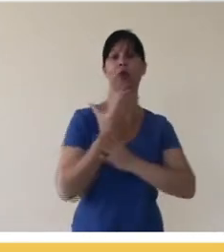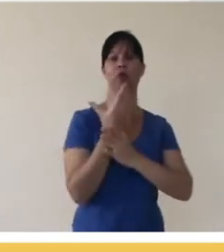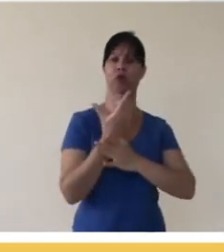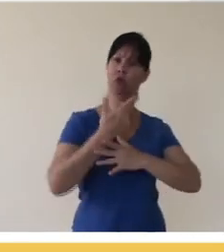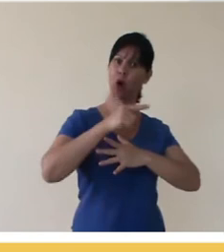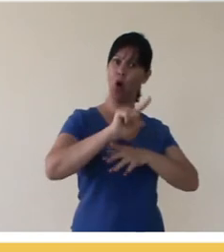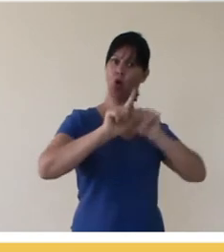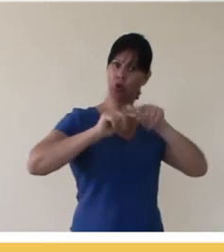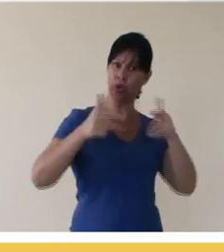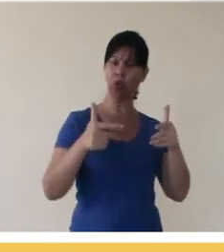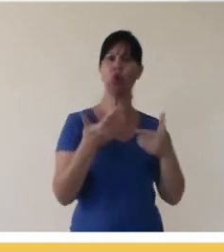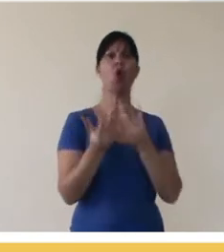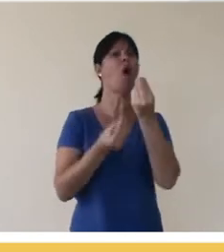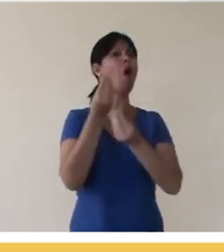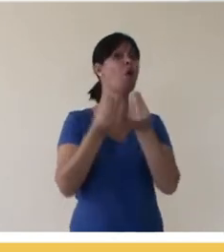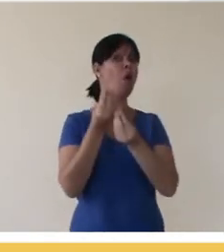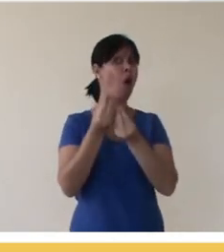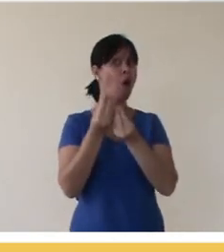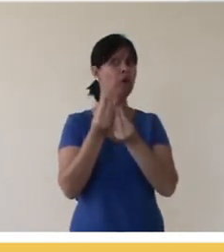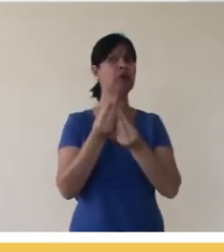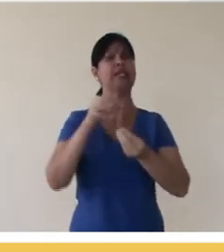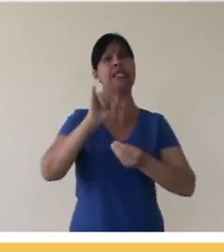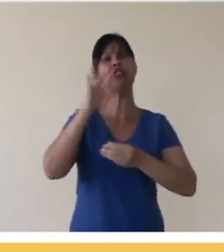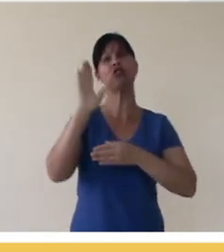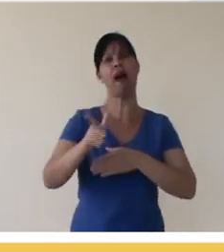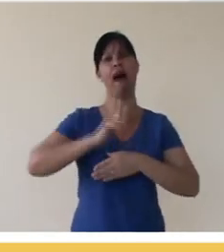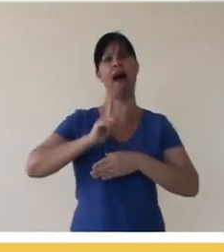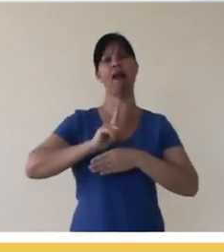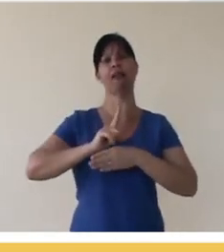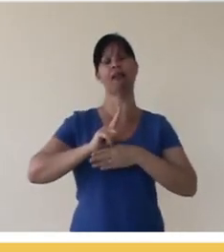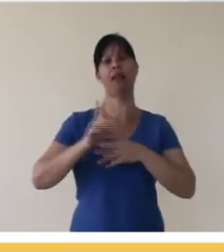resource, how do you equate several different licenses? How is it that